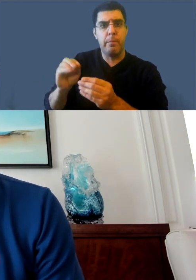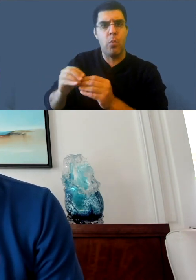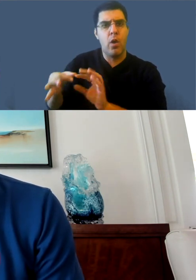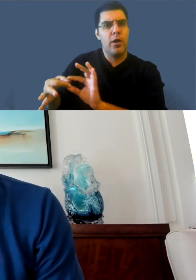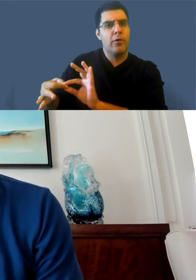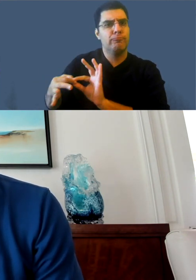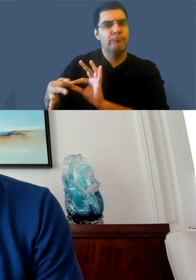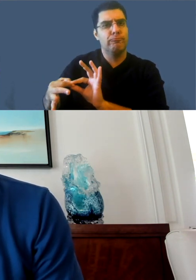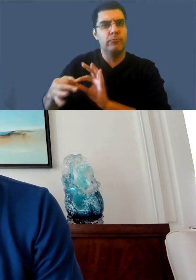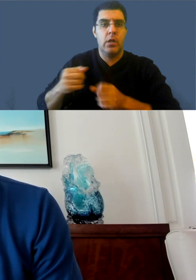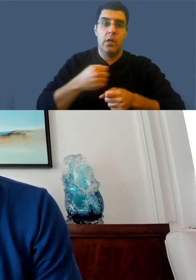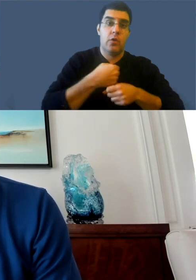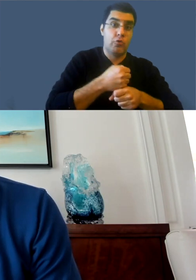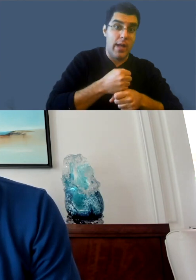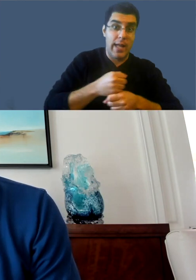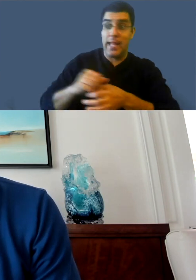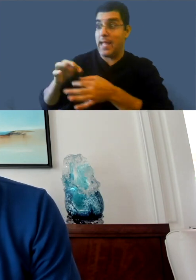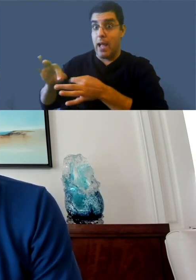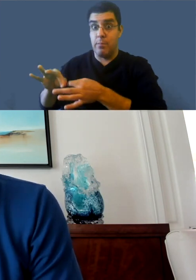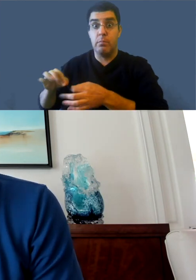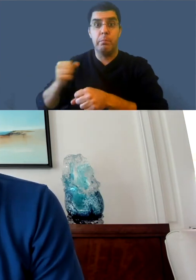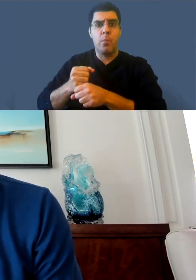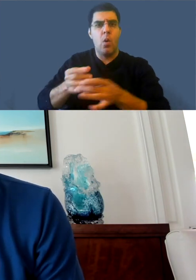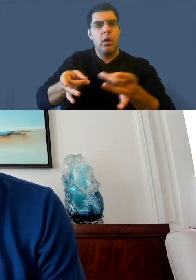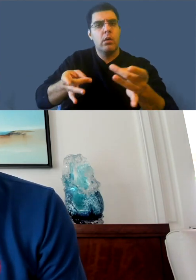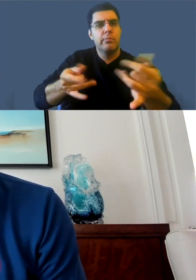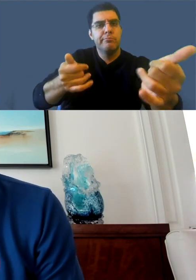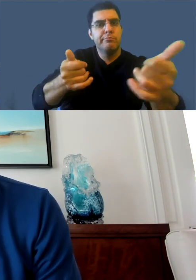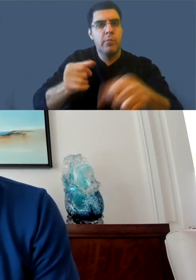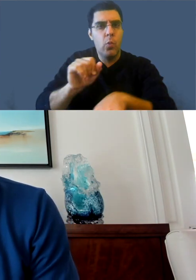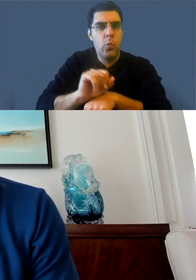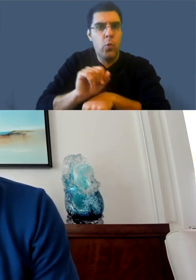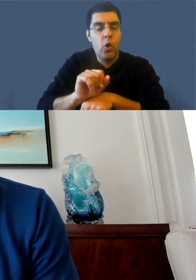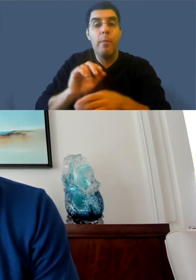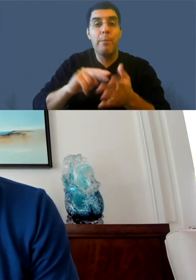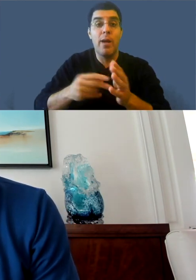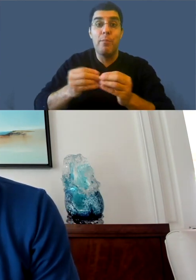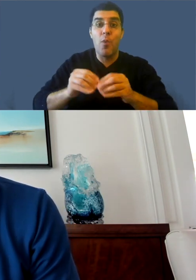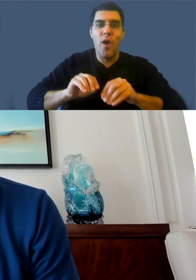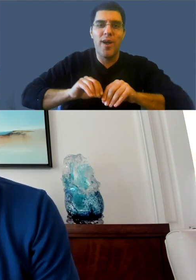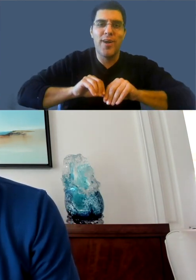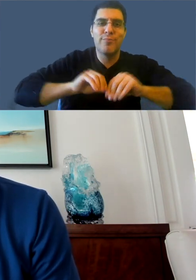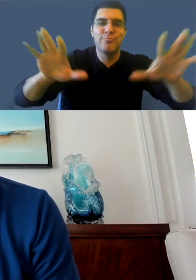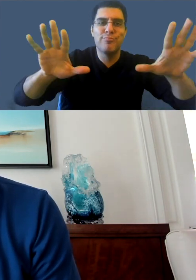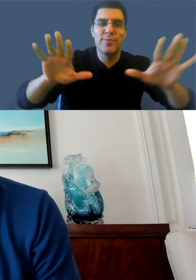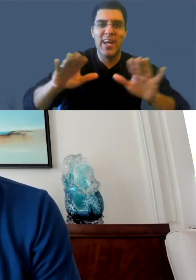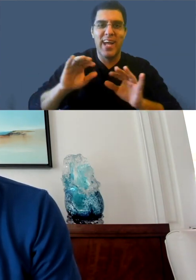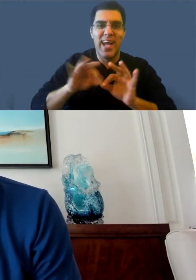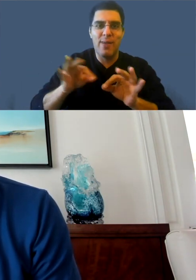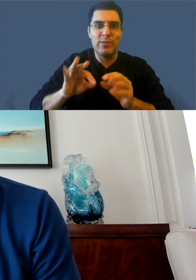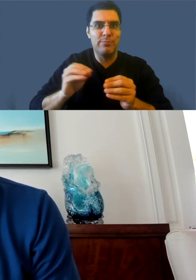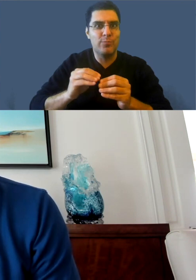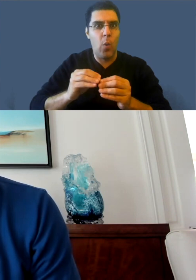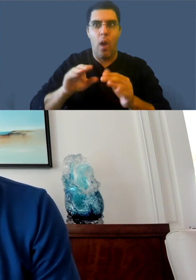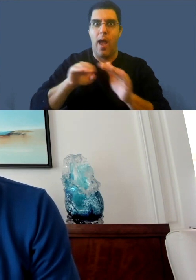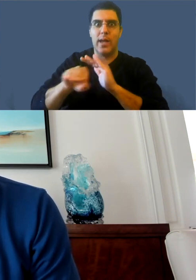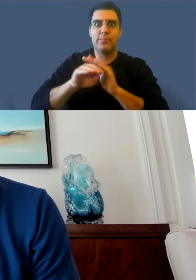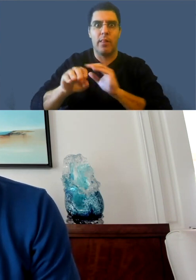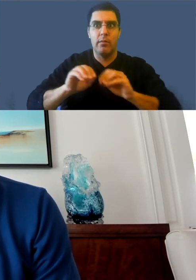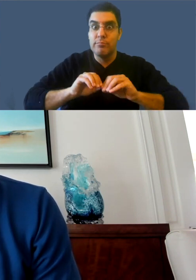And if it turns out that we made a mistake with this decision, then we will look at that decision again and figure out what we can do.